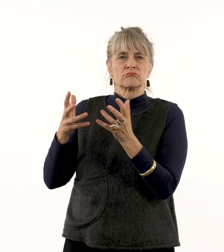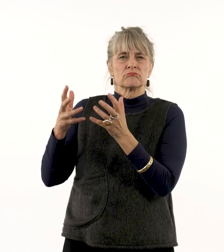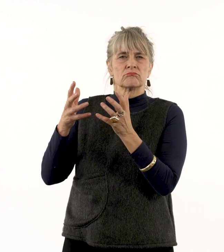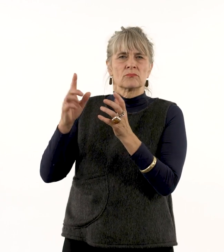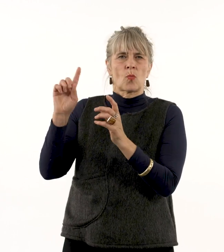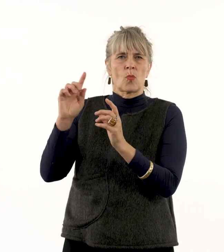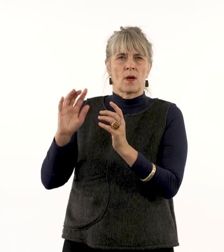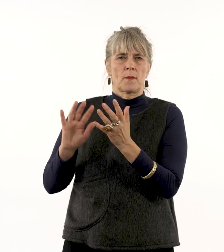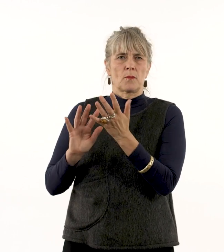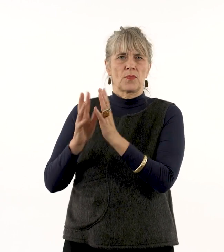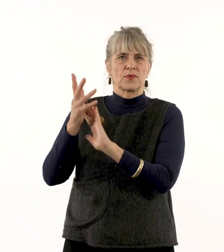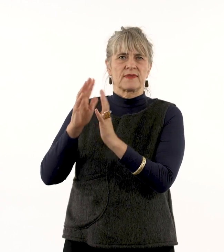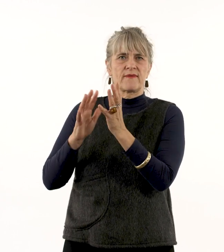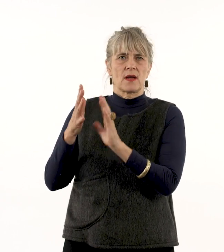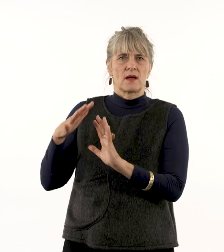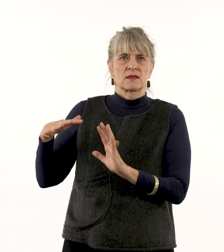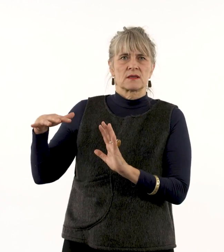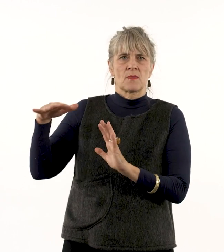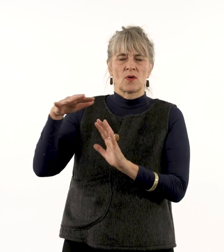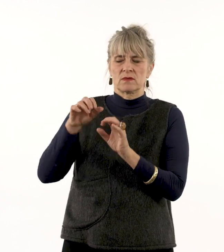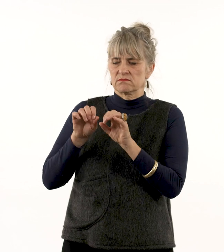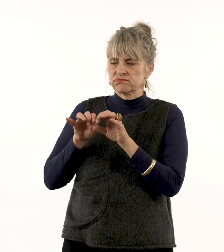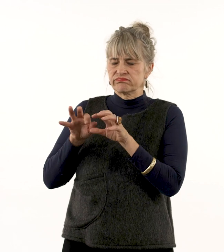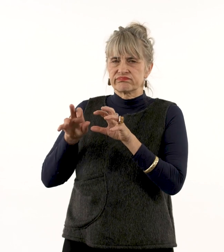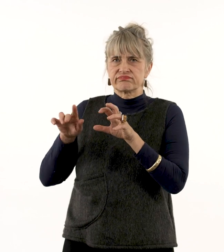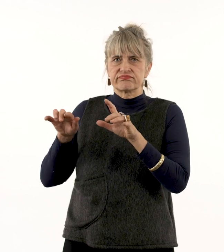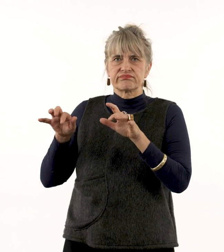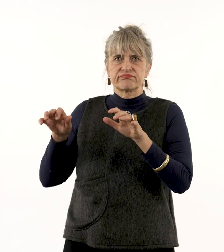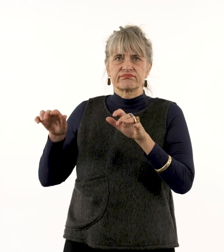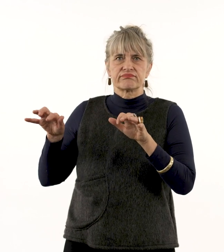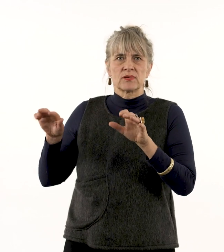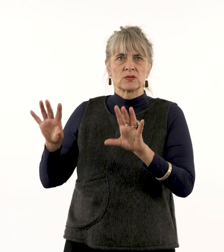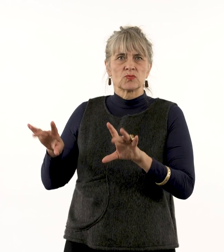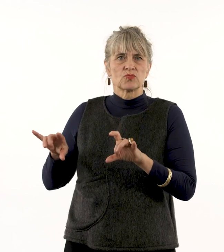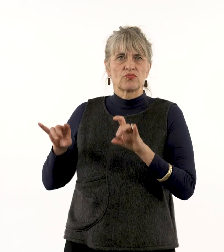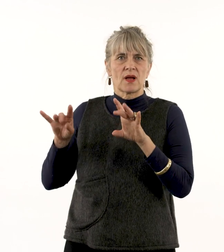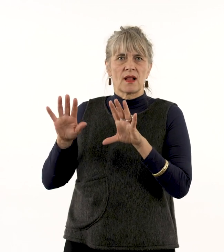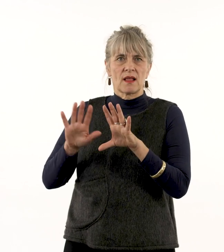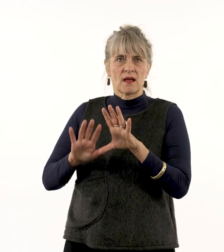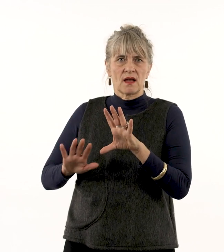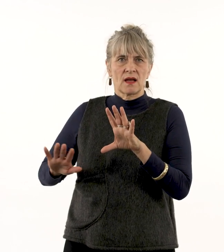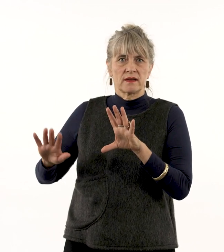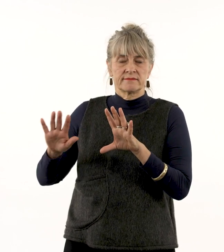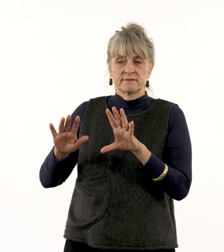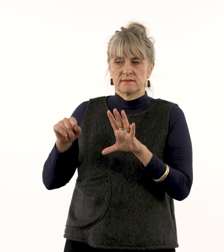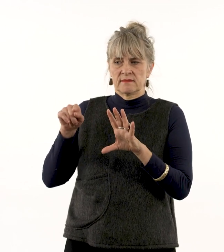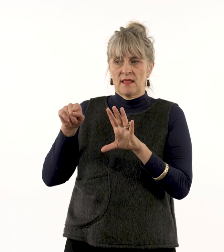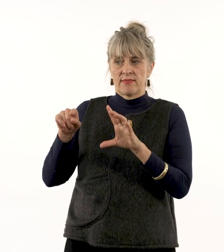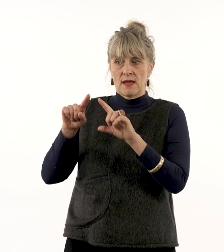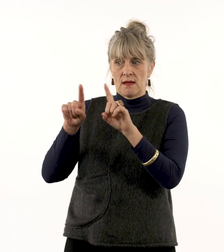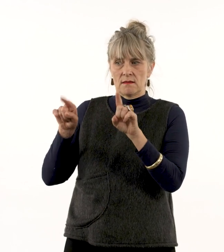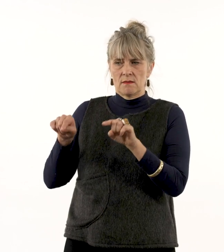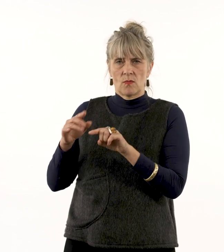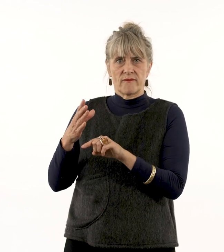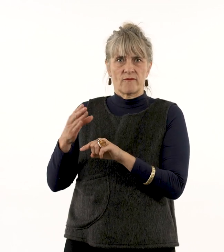Alexander has painted an immense drift of bushfire smoke, spreading ominously over the Australian continent,